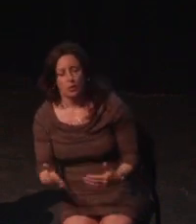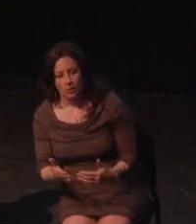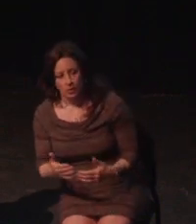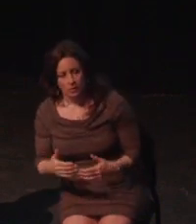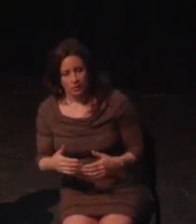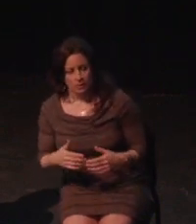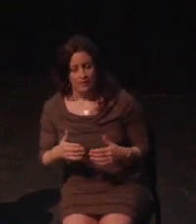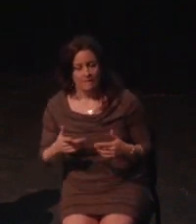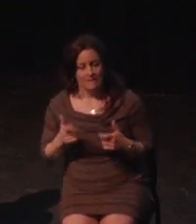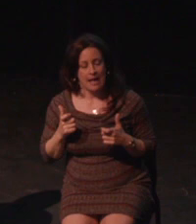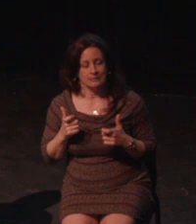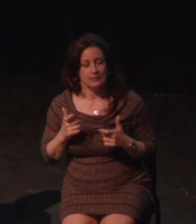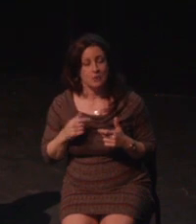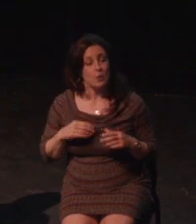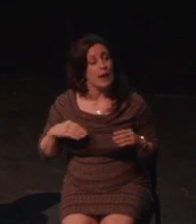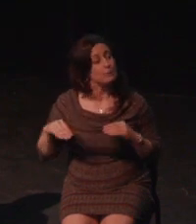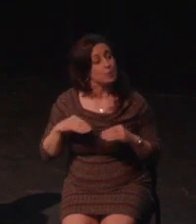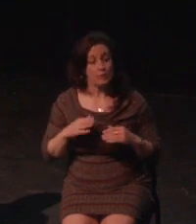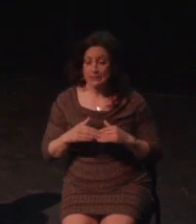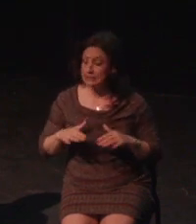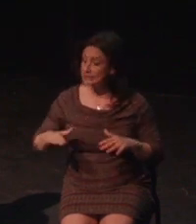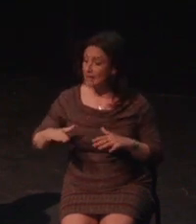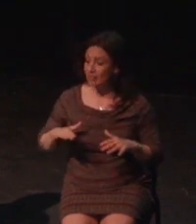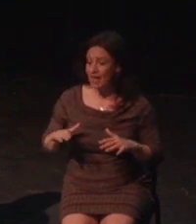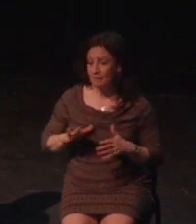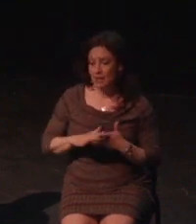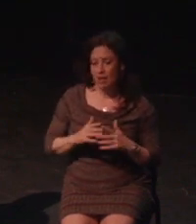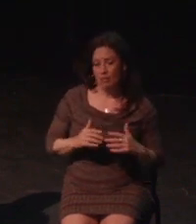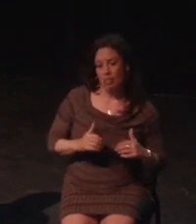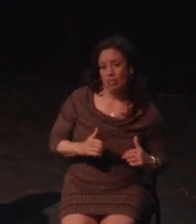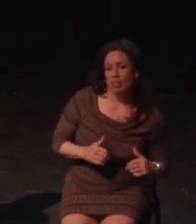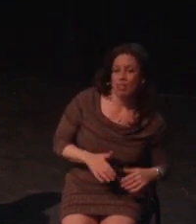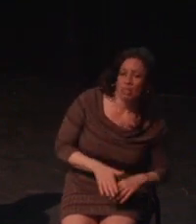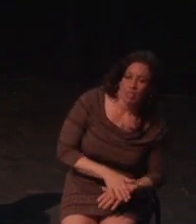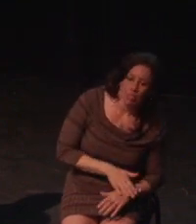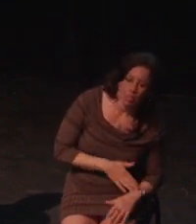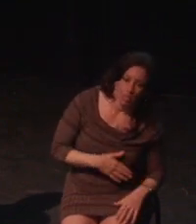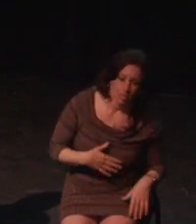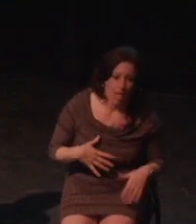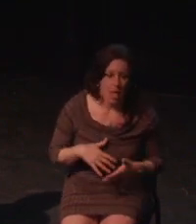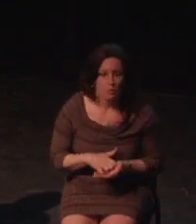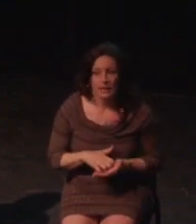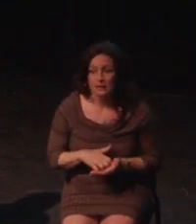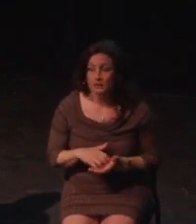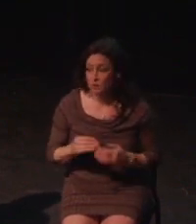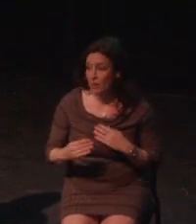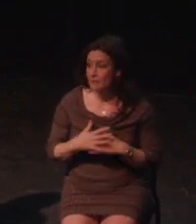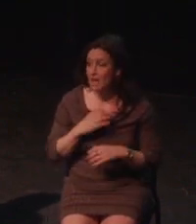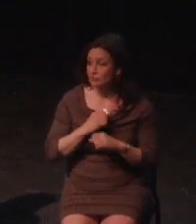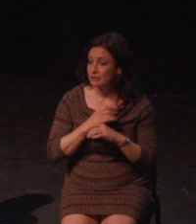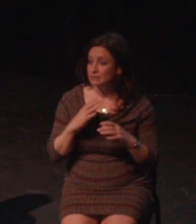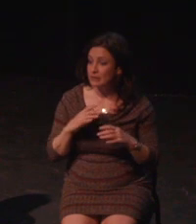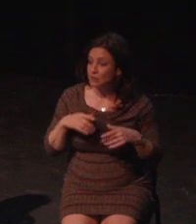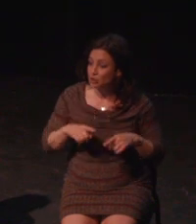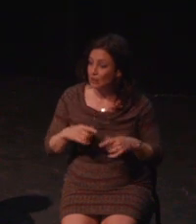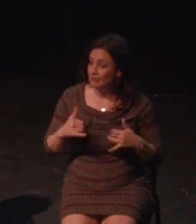Moreover, today I no longer do many of the things I love. Living with progressive disability can be really isolating.